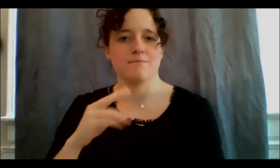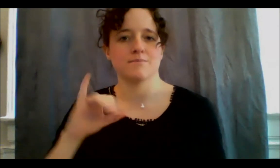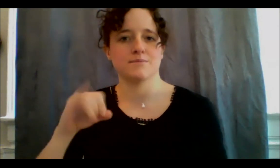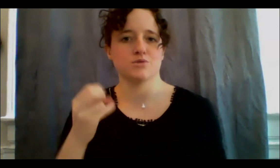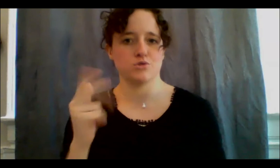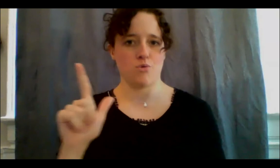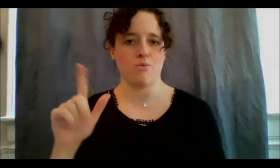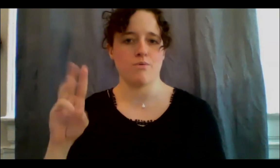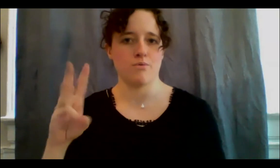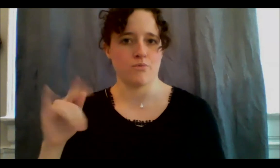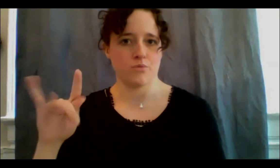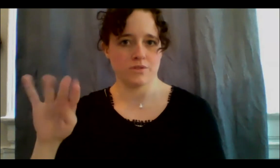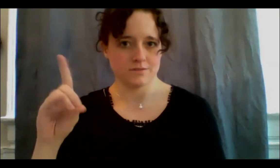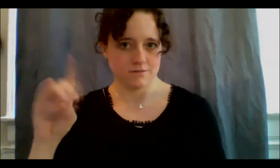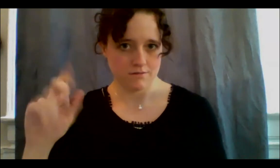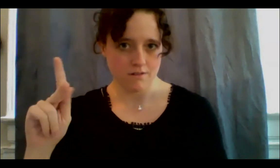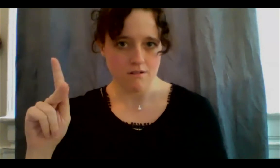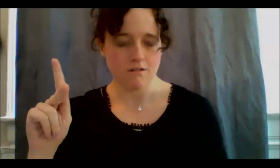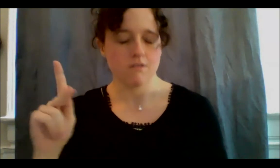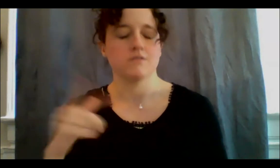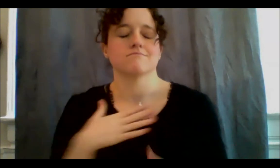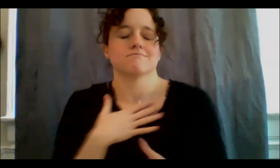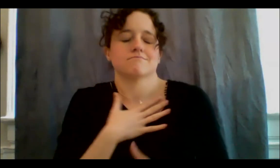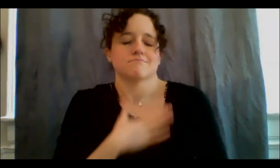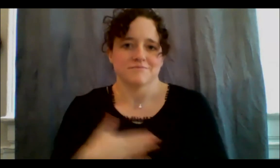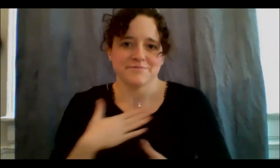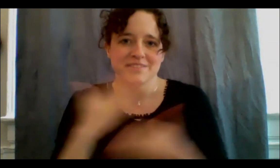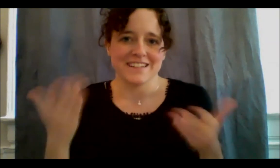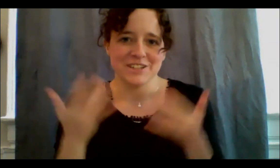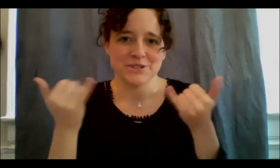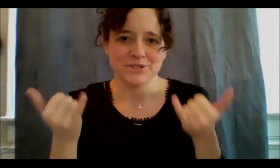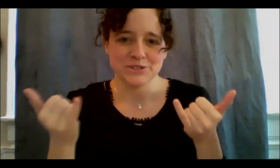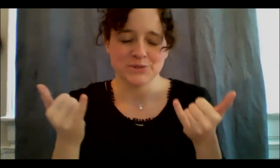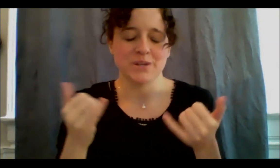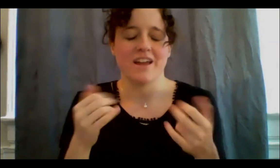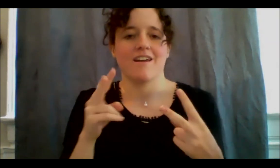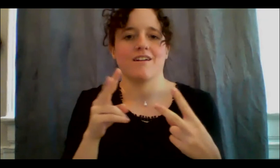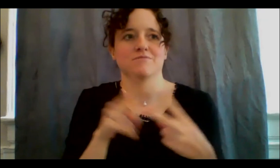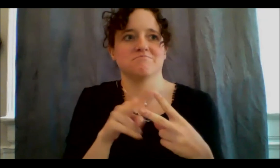to be here today. Shafia and Syrus, my goodness, what an incredible time to